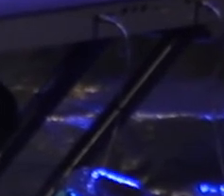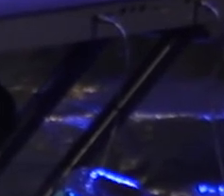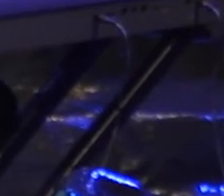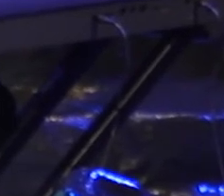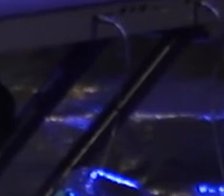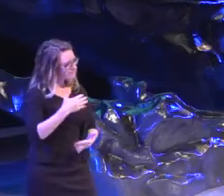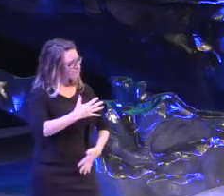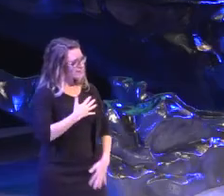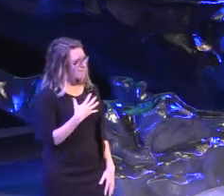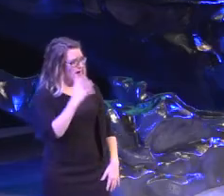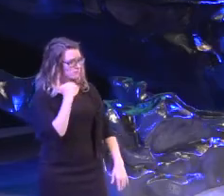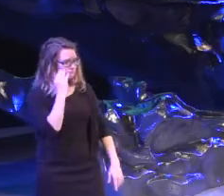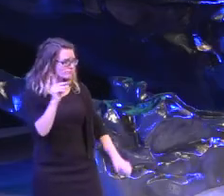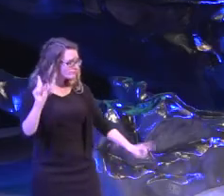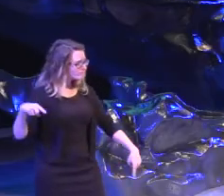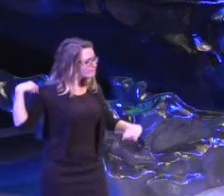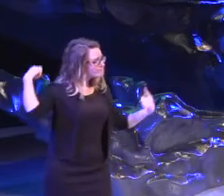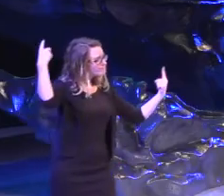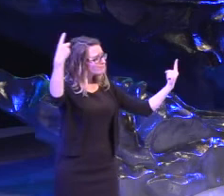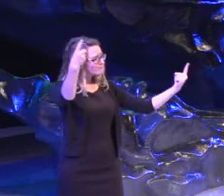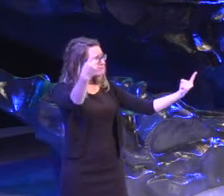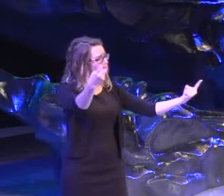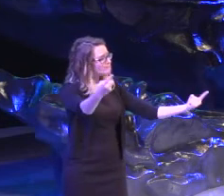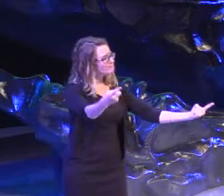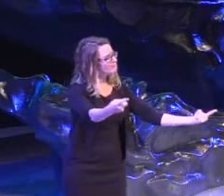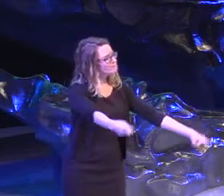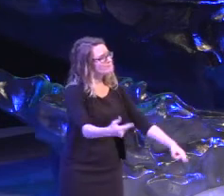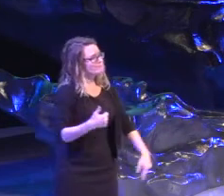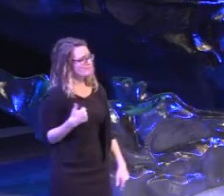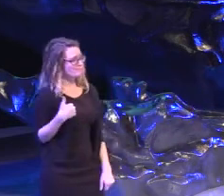My bitterness deep 'cause I was dwellin' in the past